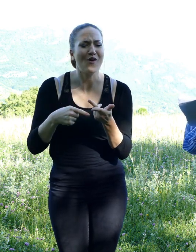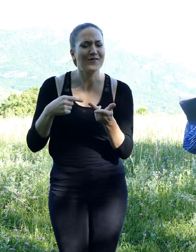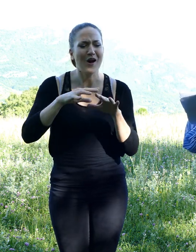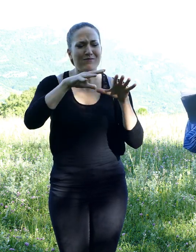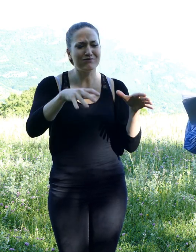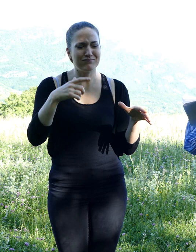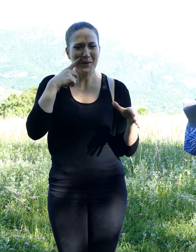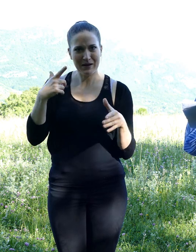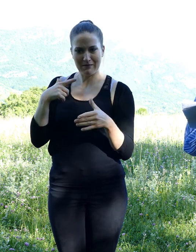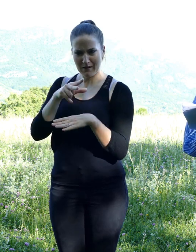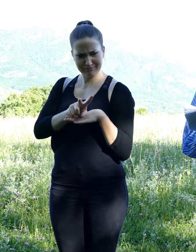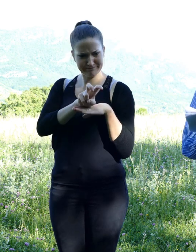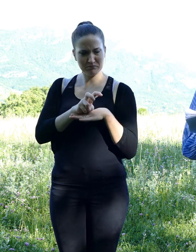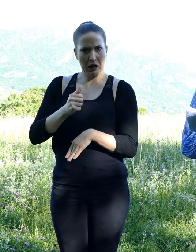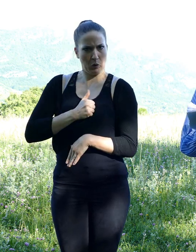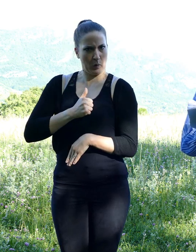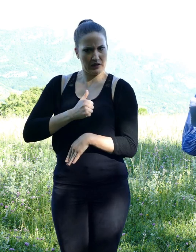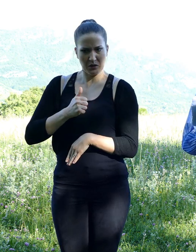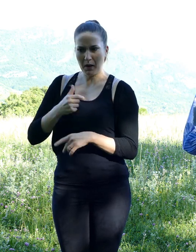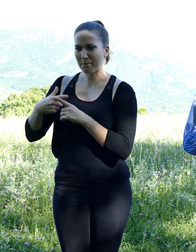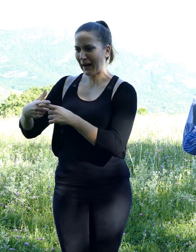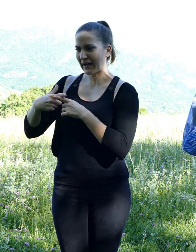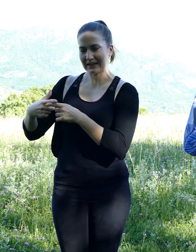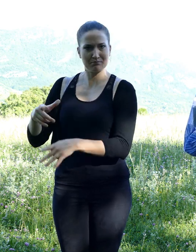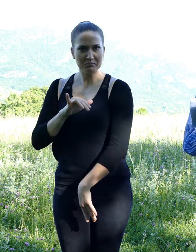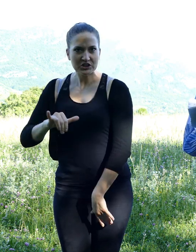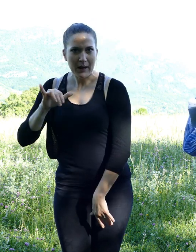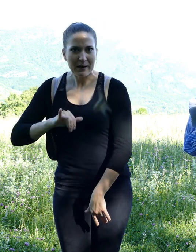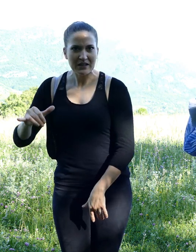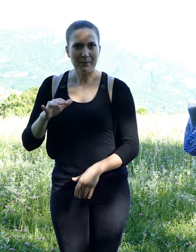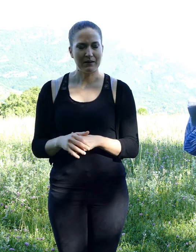The words "sharing" and "generosity", were not part of his vocabulary.